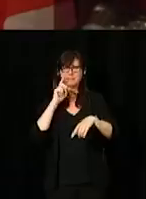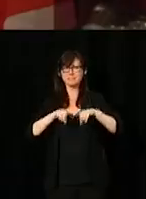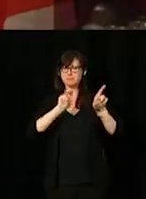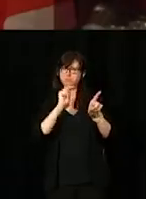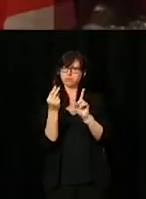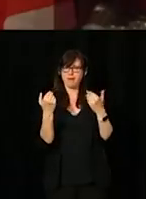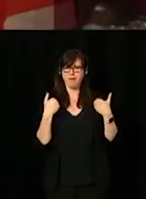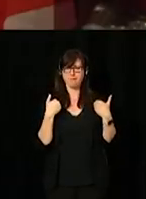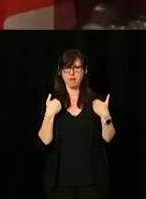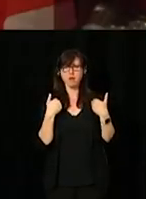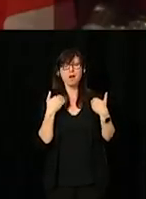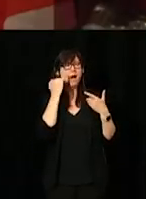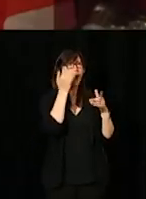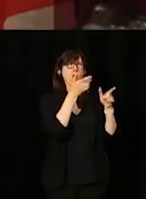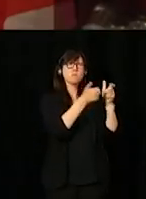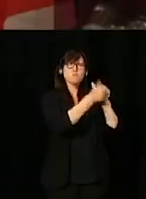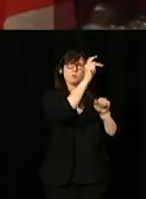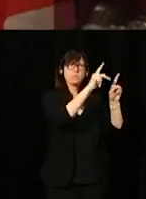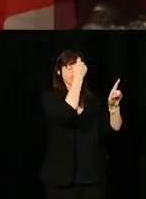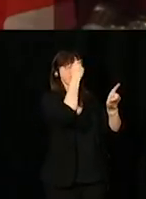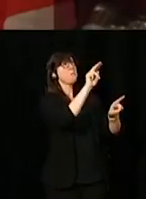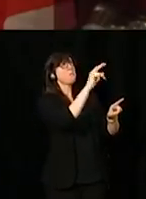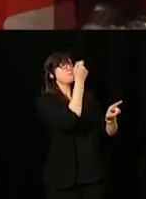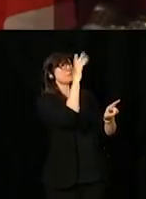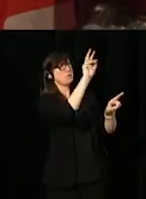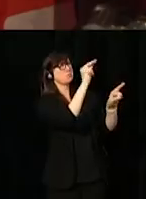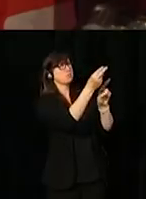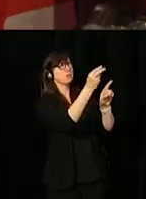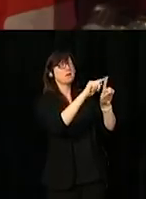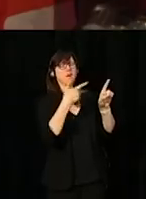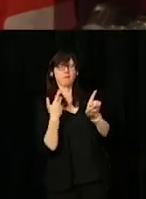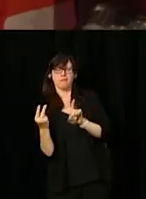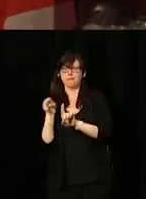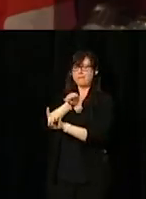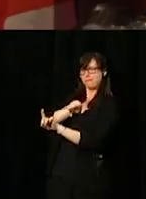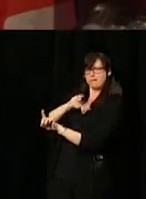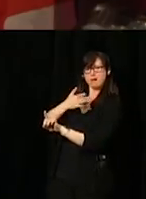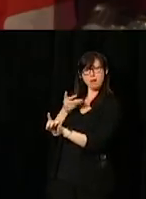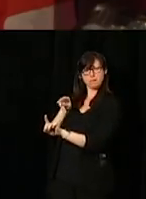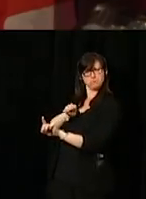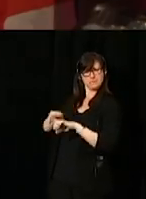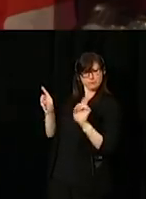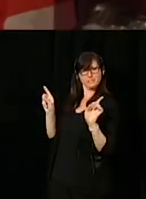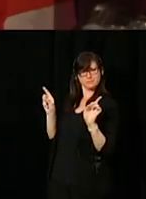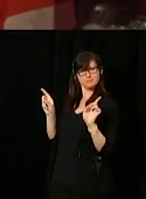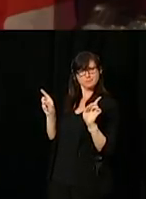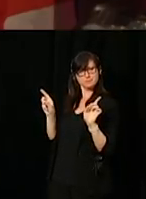You can understand how the majority thinks, but you can step back and see things from your own perspective. [Speaking in French]